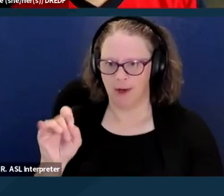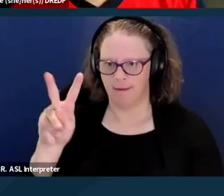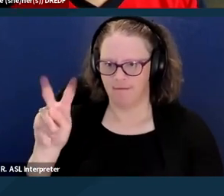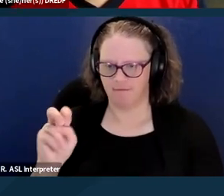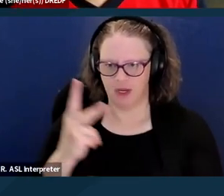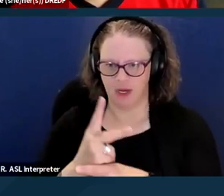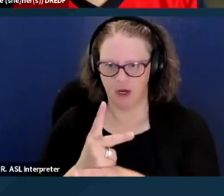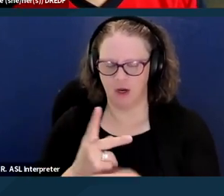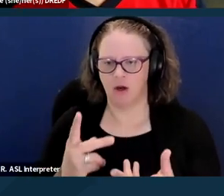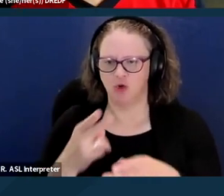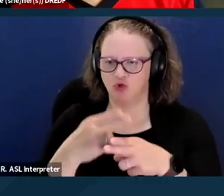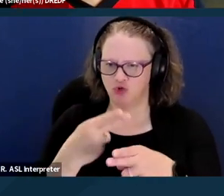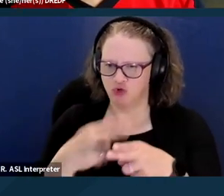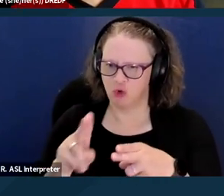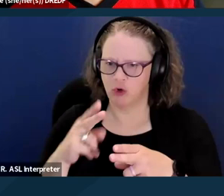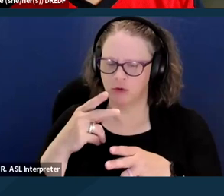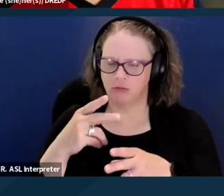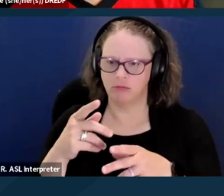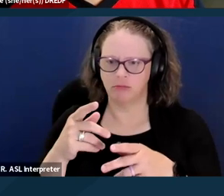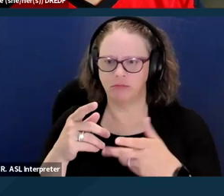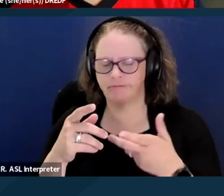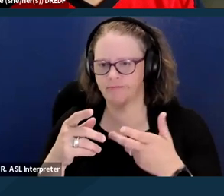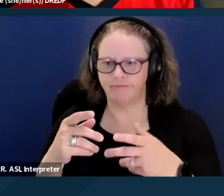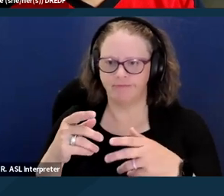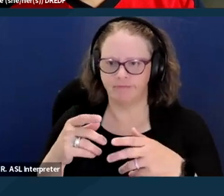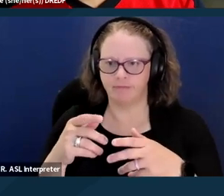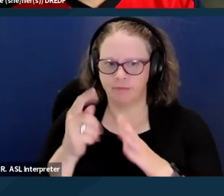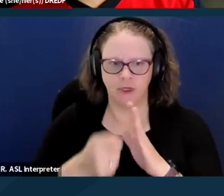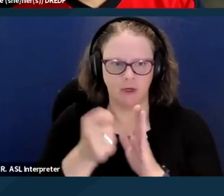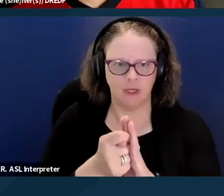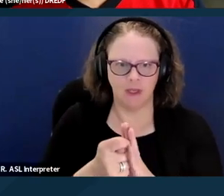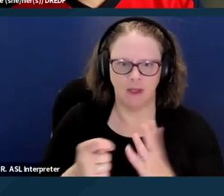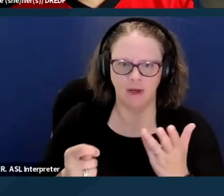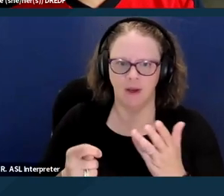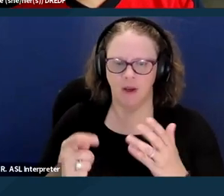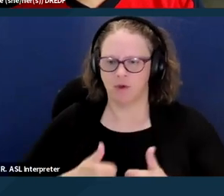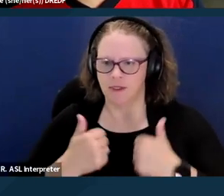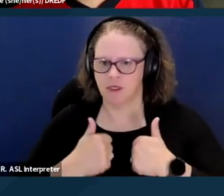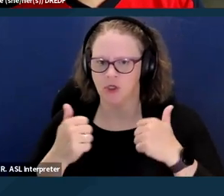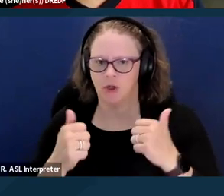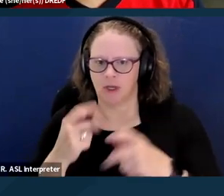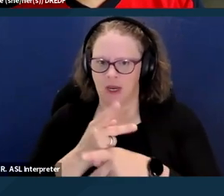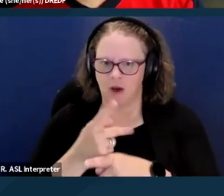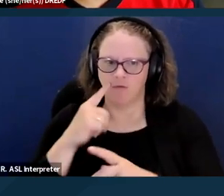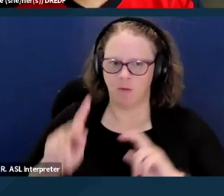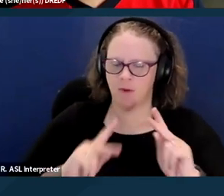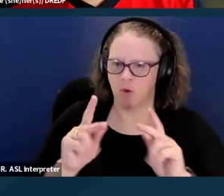For those without housing and who are still, they don't belong in a hospital anymore, but they still need to be recuperating from an illness